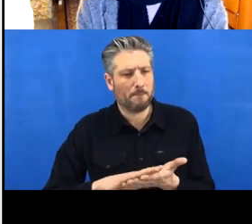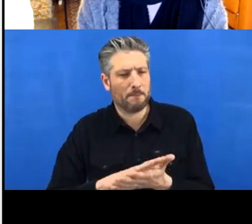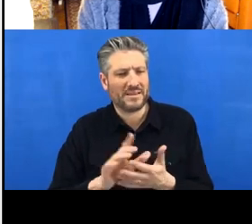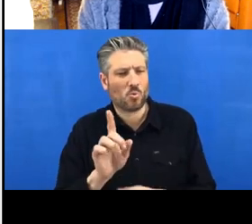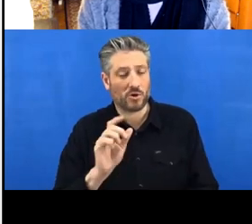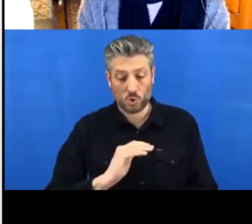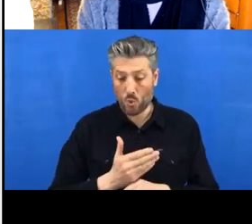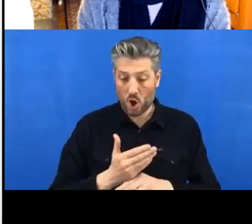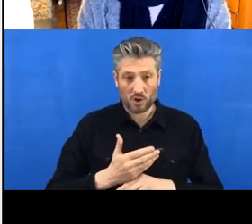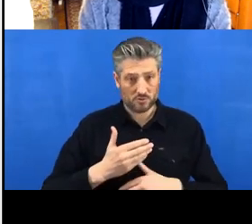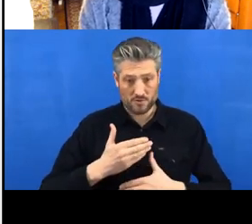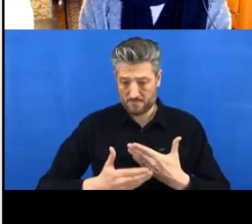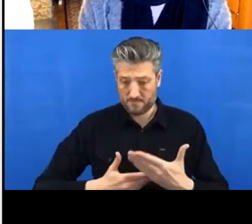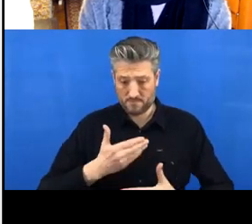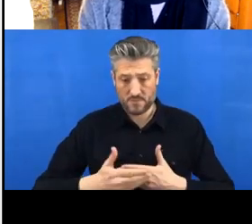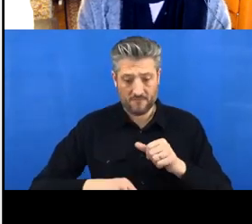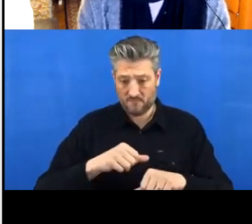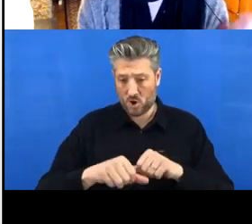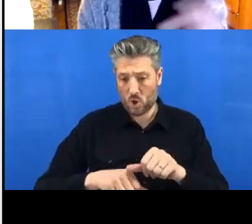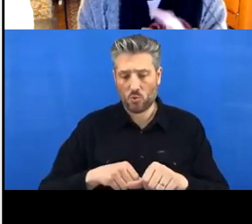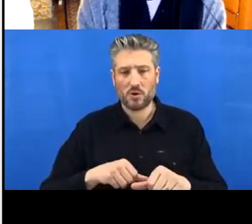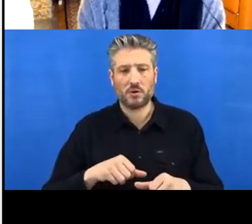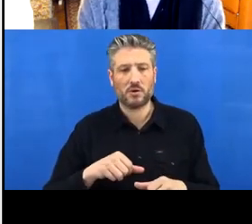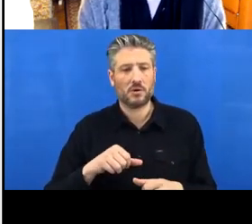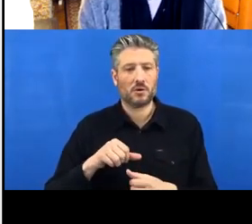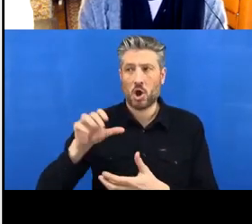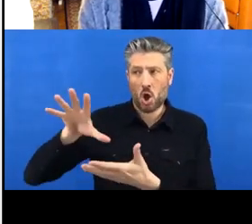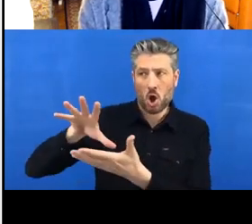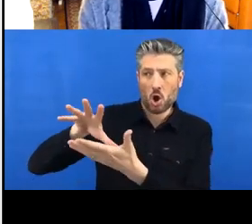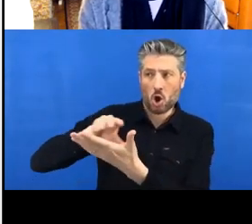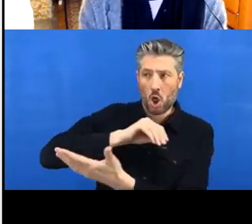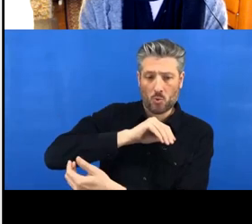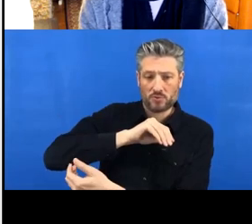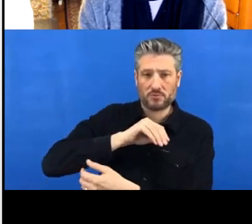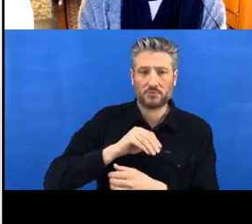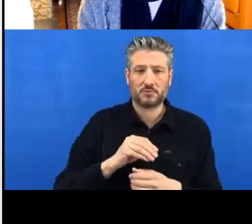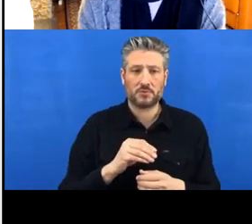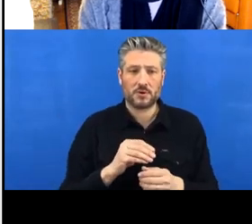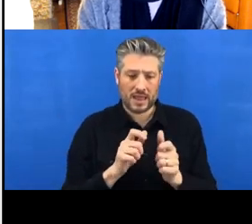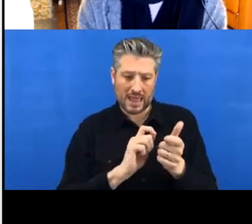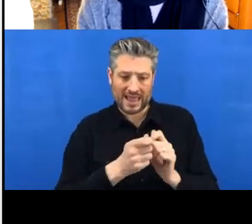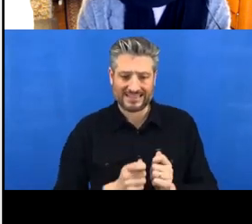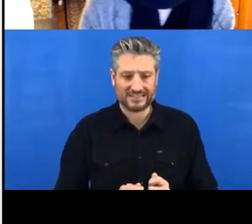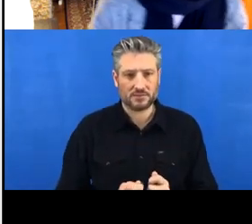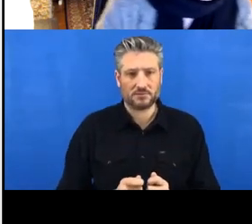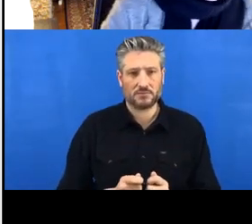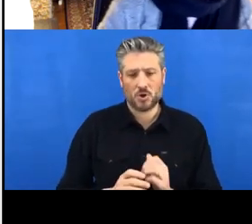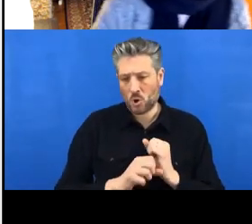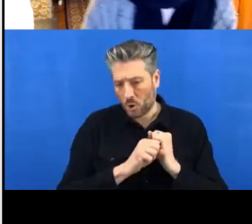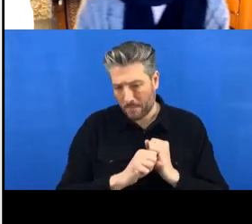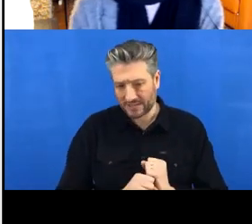and then editing and we commit these changes to the cloud- or we ‘push’ them to the cloud, sorry. We ‘commit’ the changes, then we ‘push’ them to the cloud.